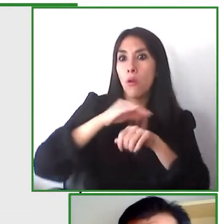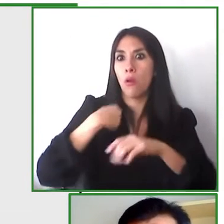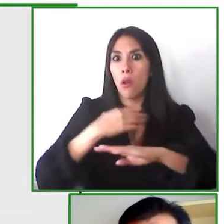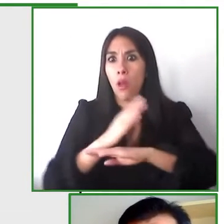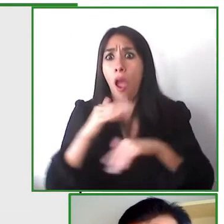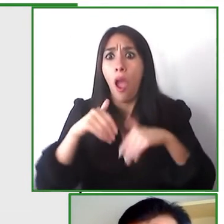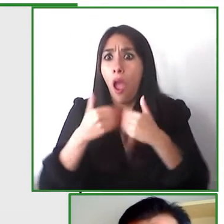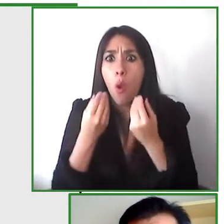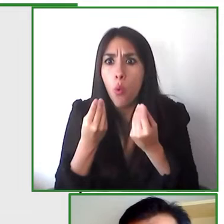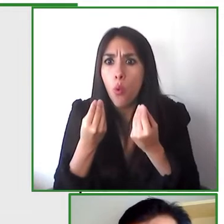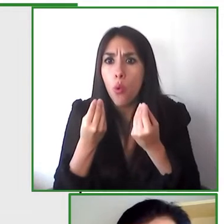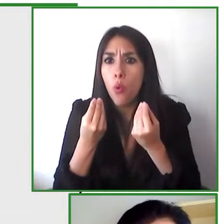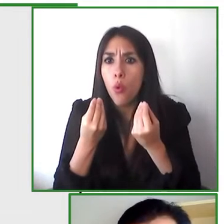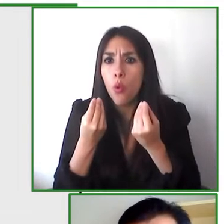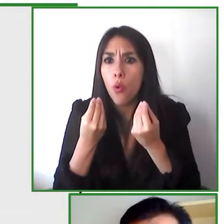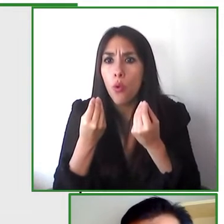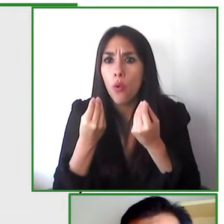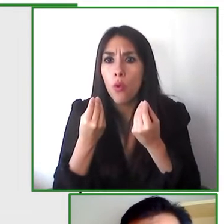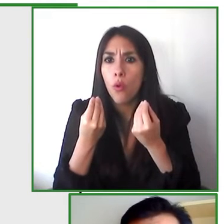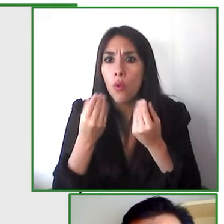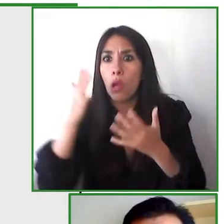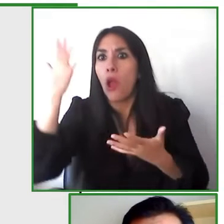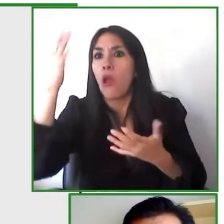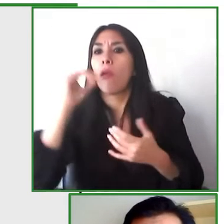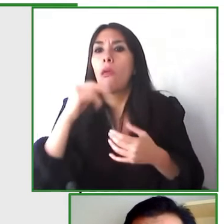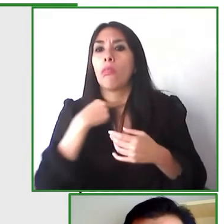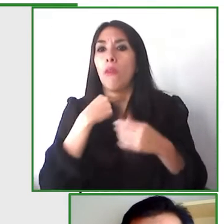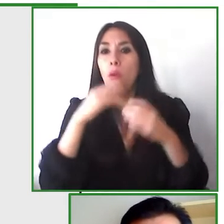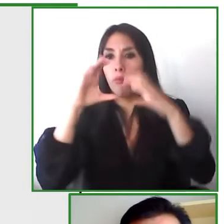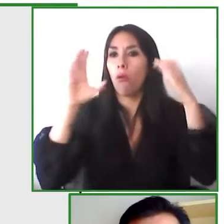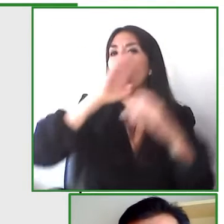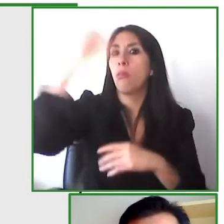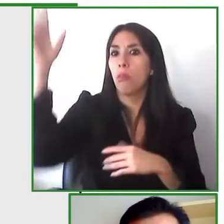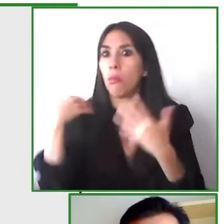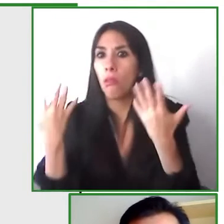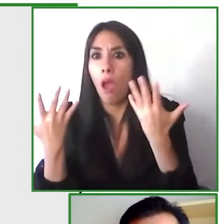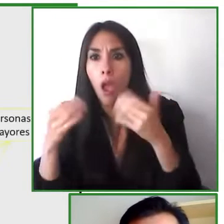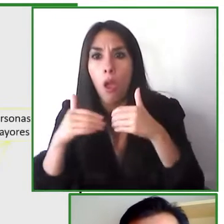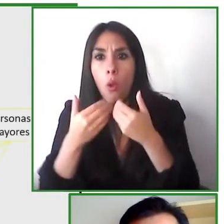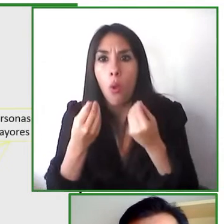vehicle available that's these are some of the greatest issues that we're seeing so